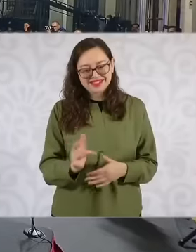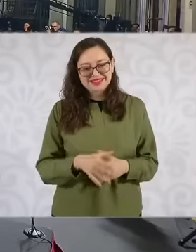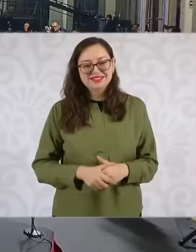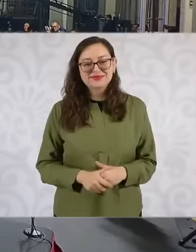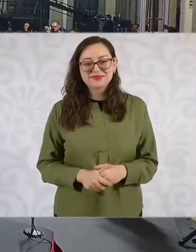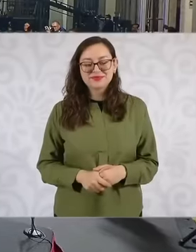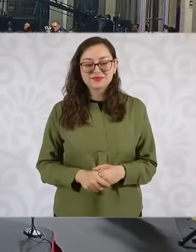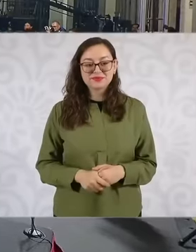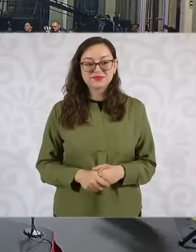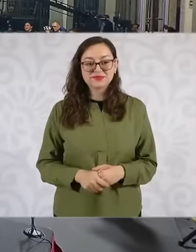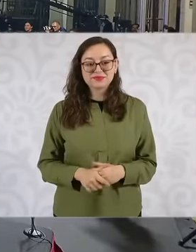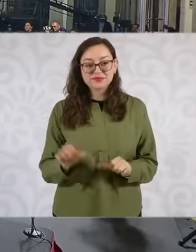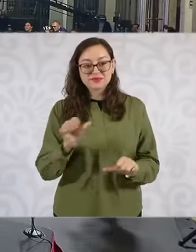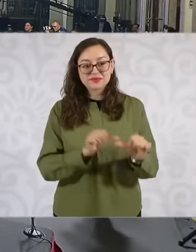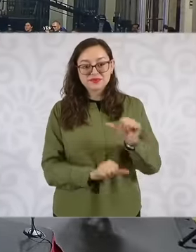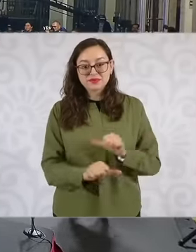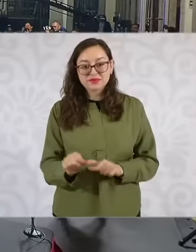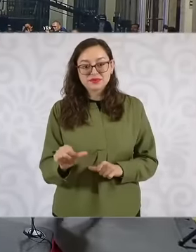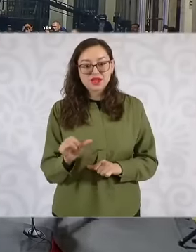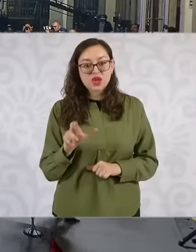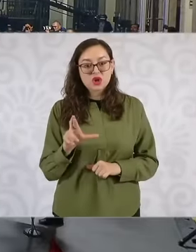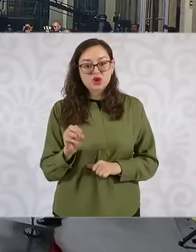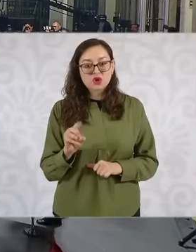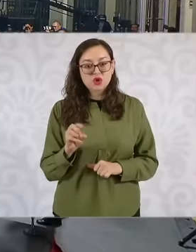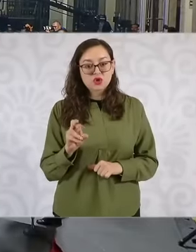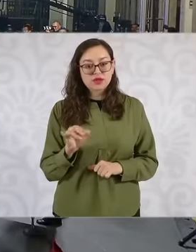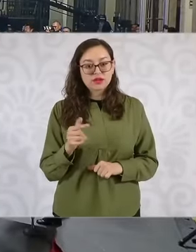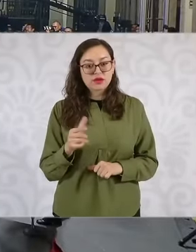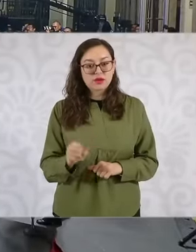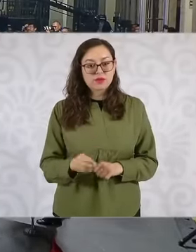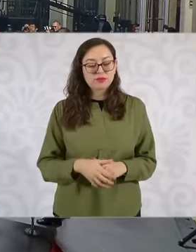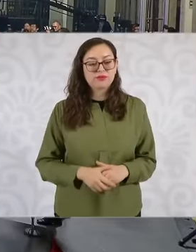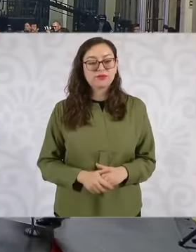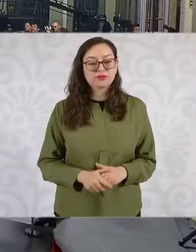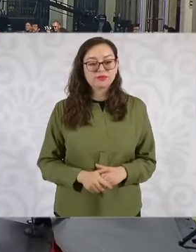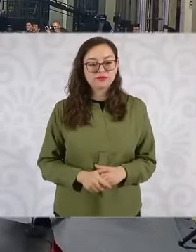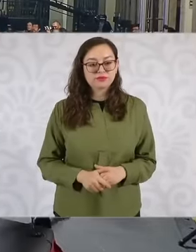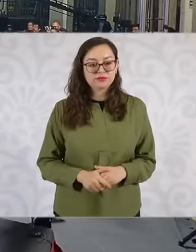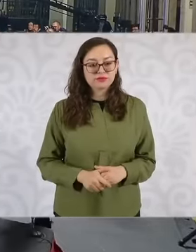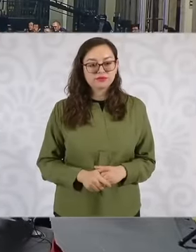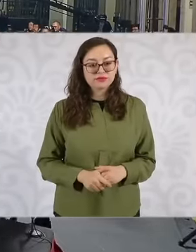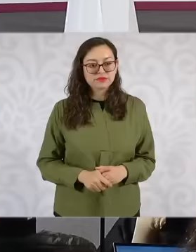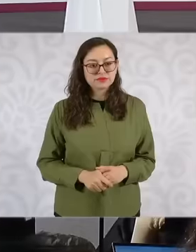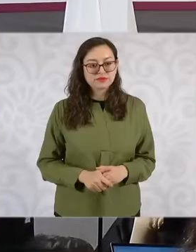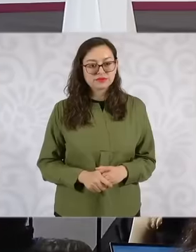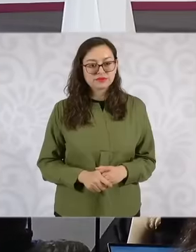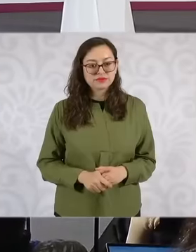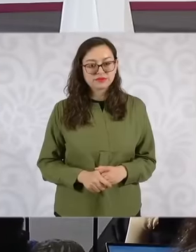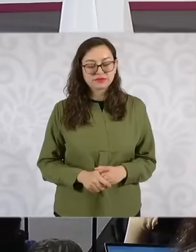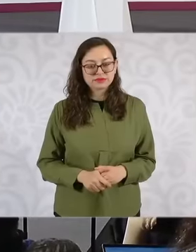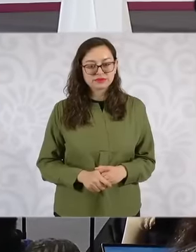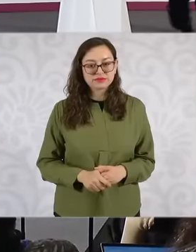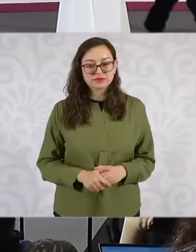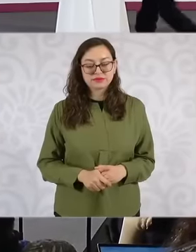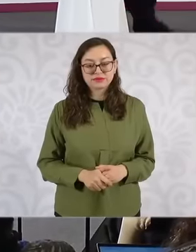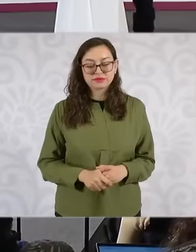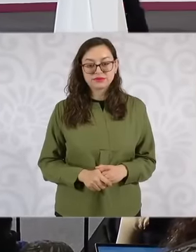Rodrigo. here